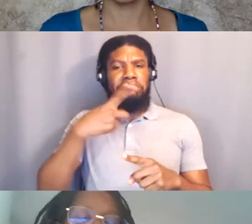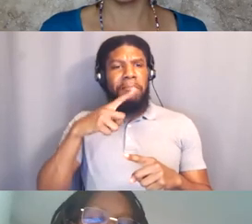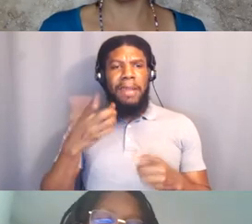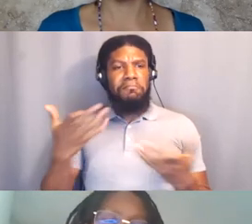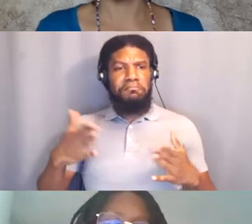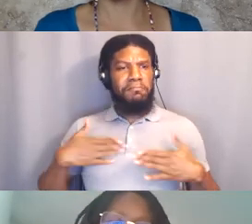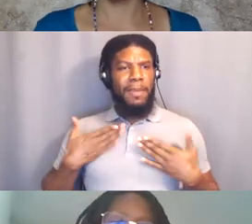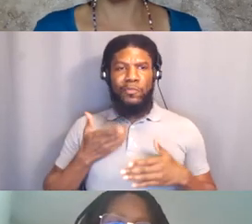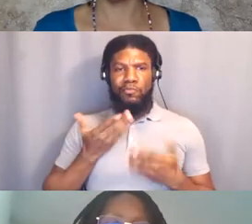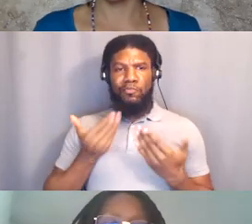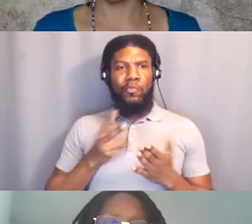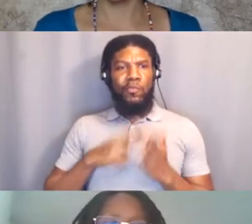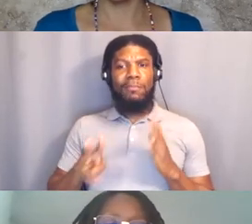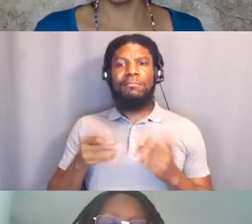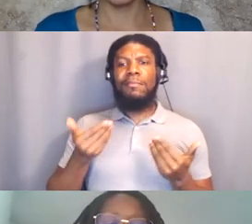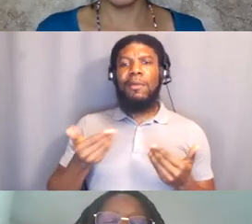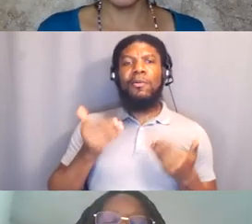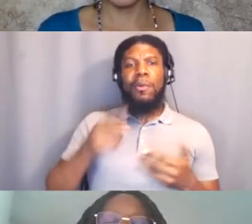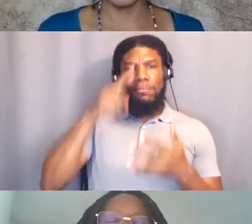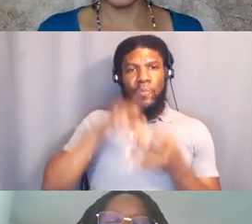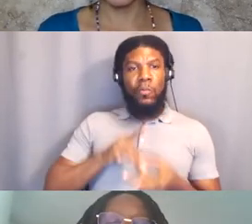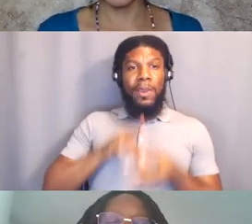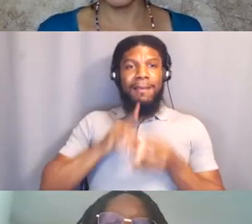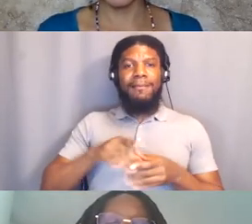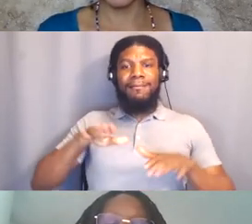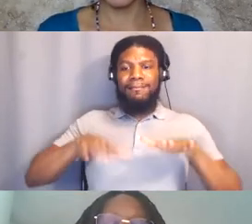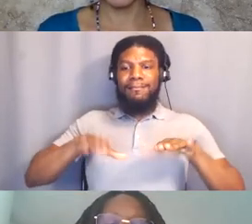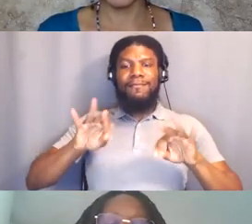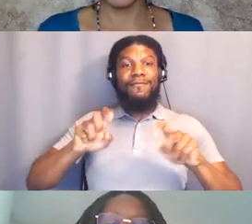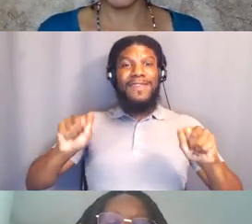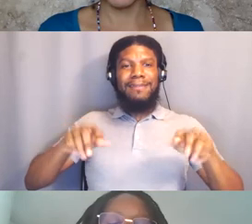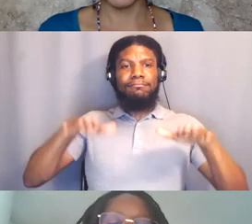kind of ground and take a deep breath in together